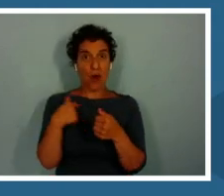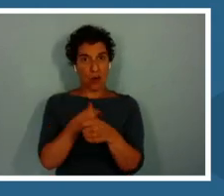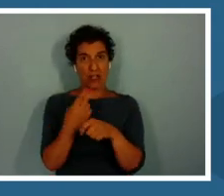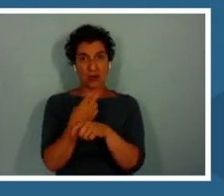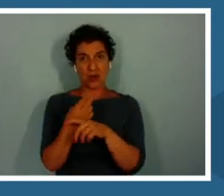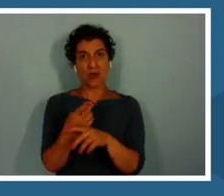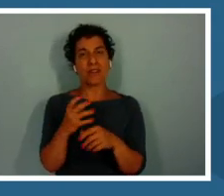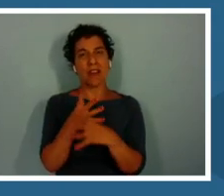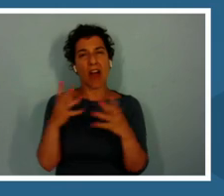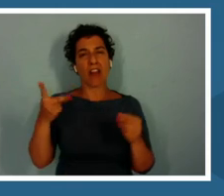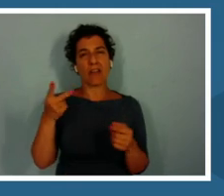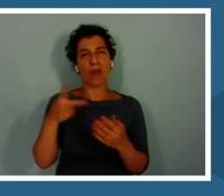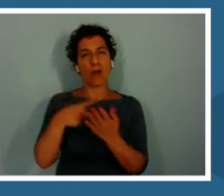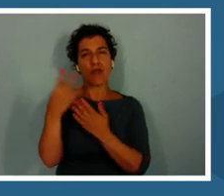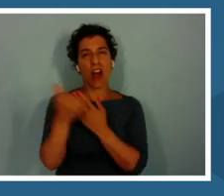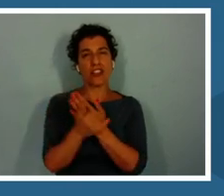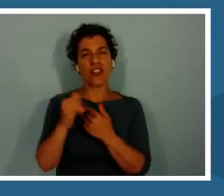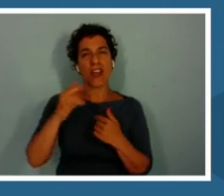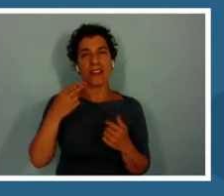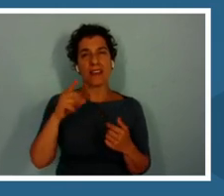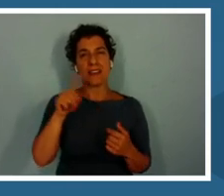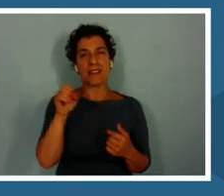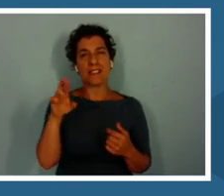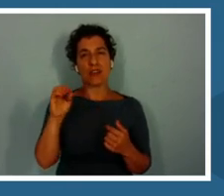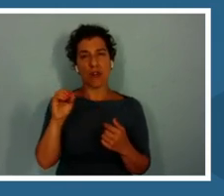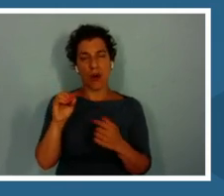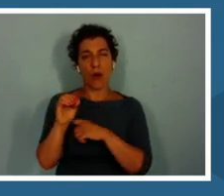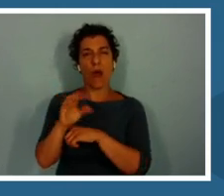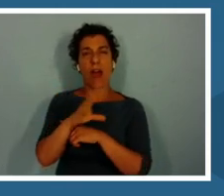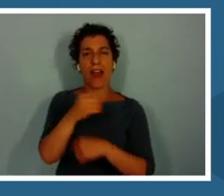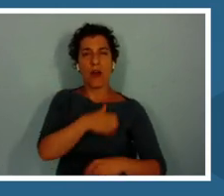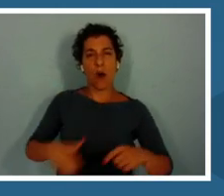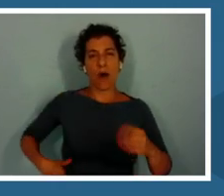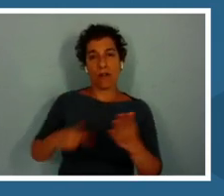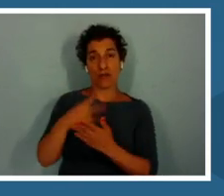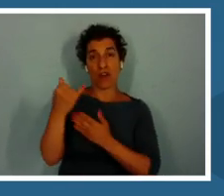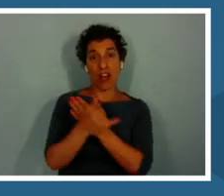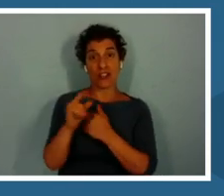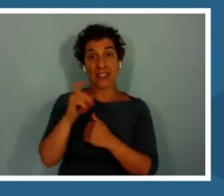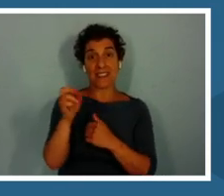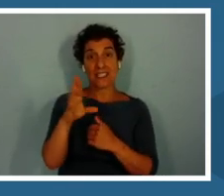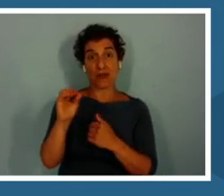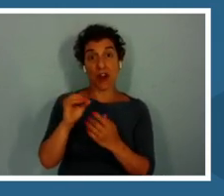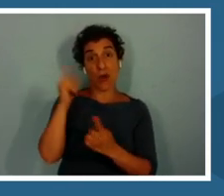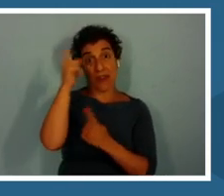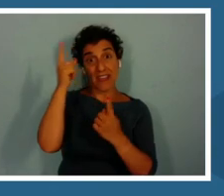A lot of Harvard project zero thinking routines within all of our lessons but many of the